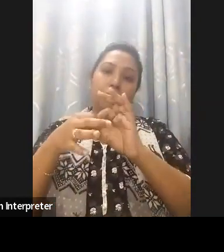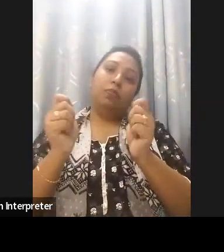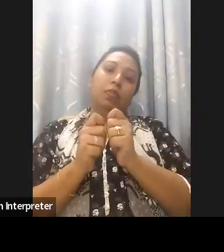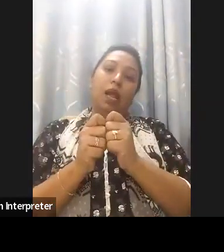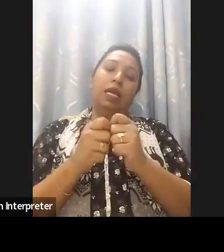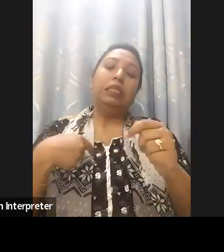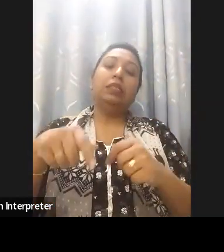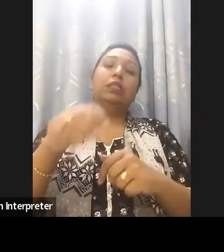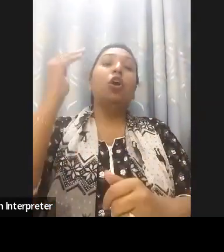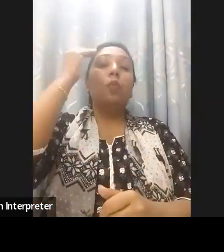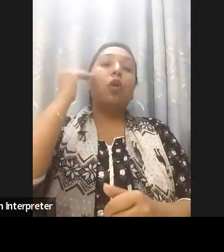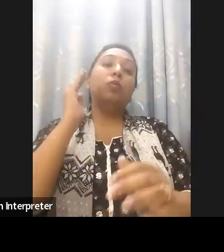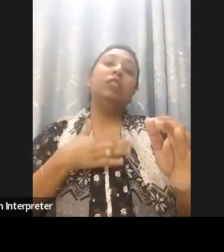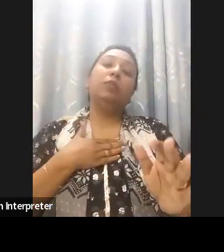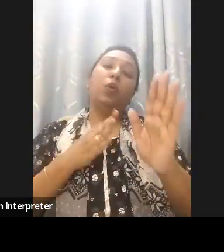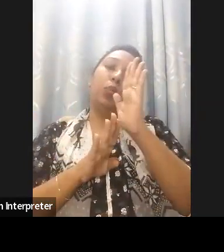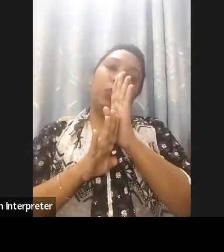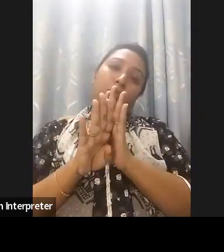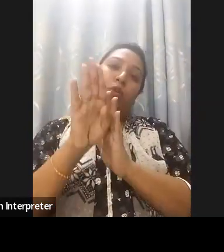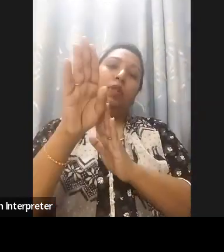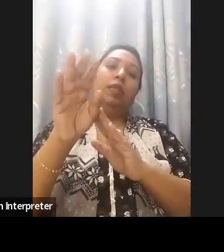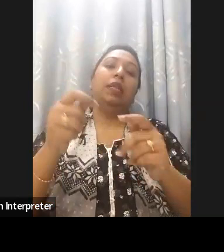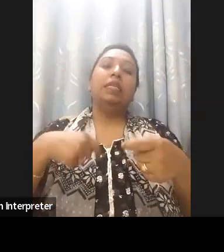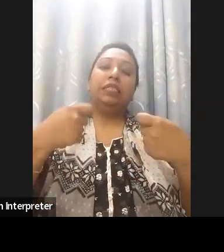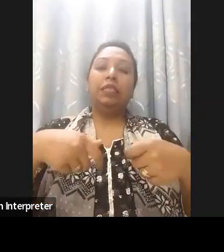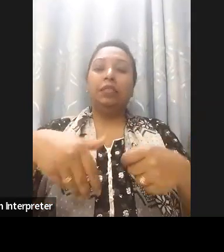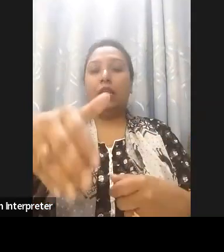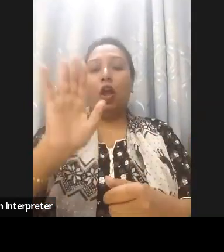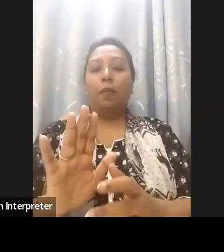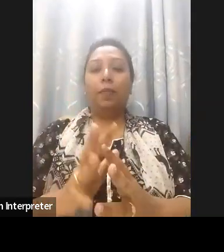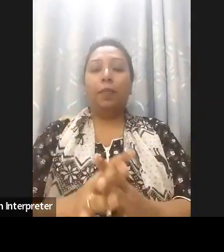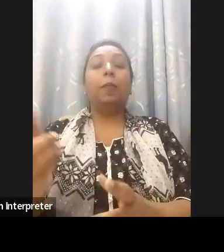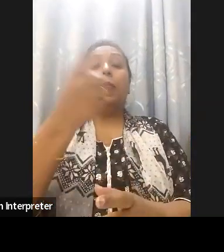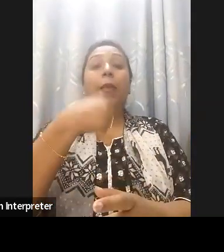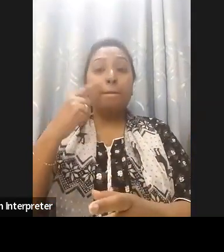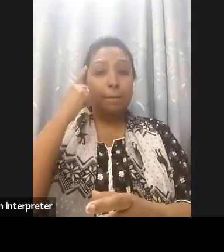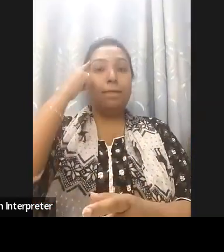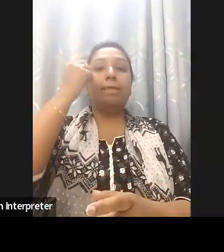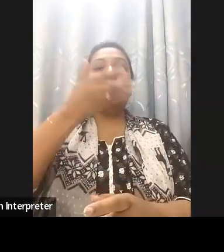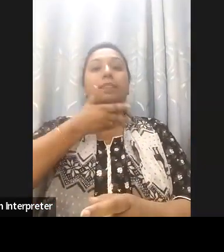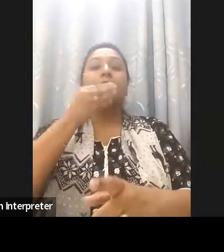Digital Services and policies. Our focus on empathy awareness and sensitization helps foster an